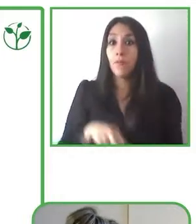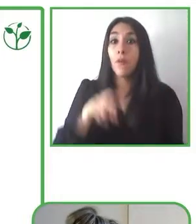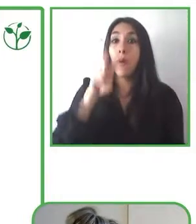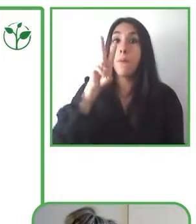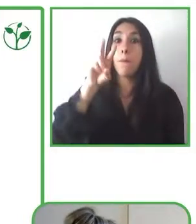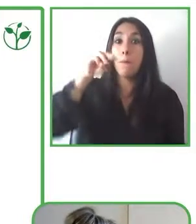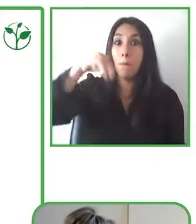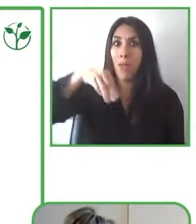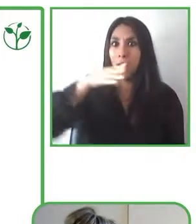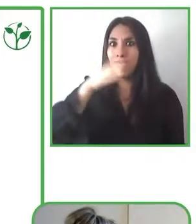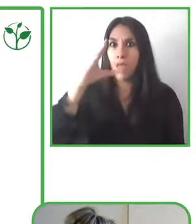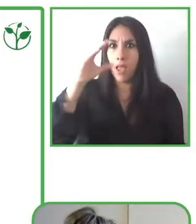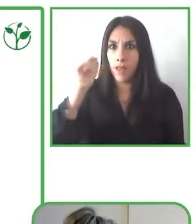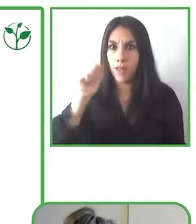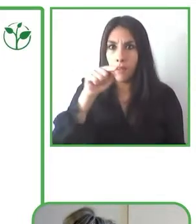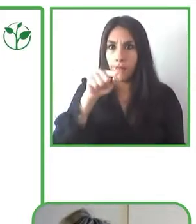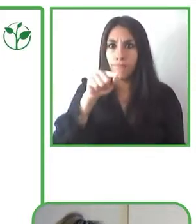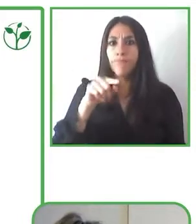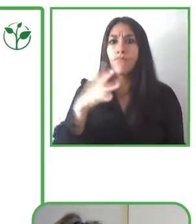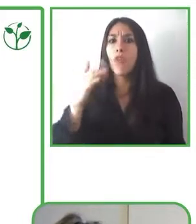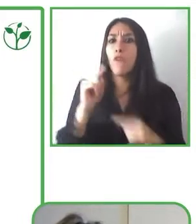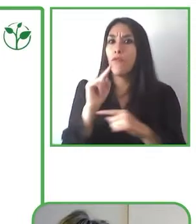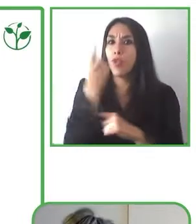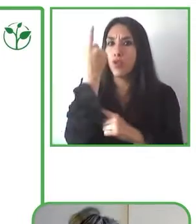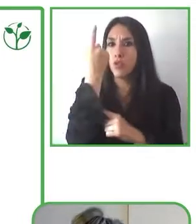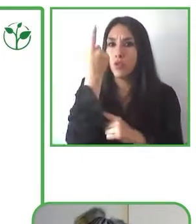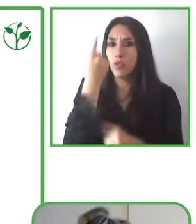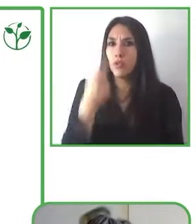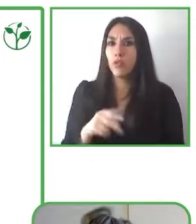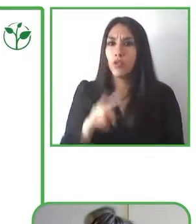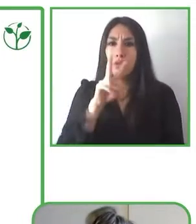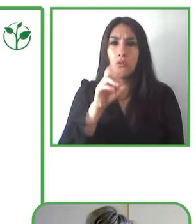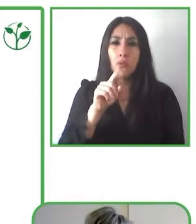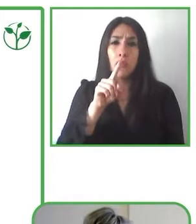VEM CA was launched at the end of 2019.